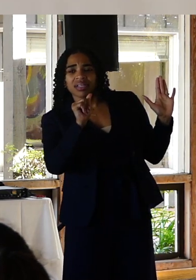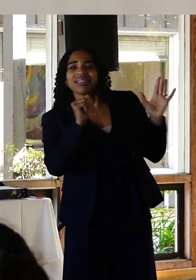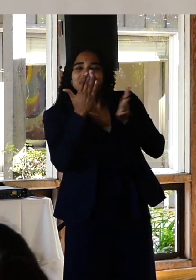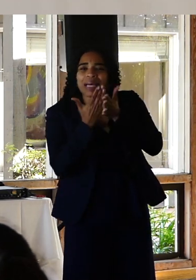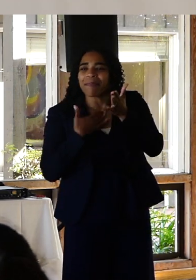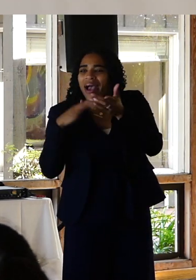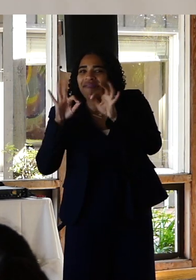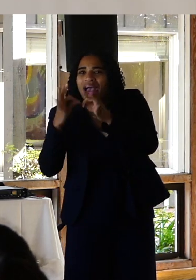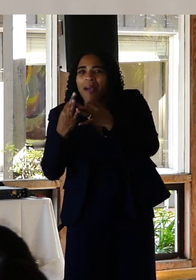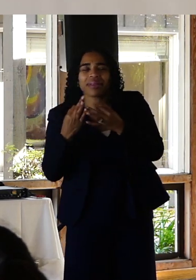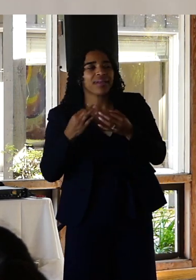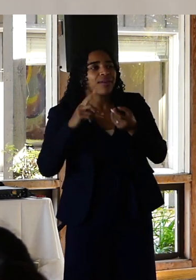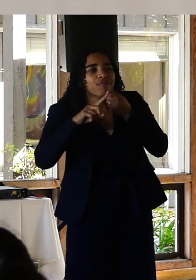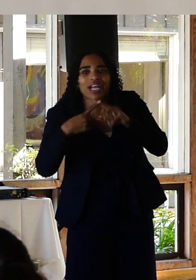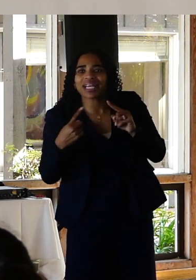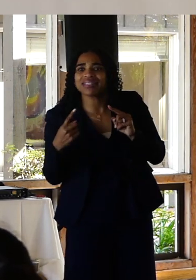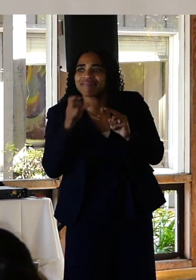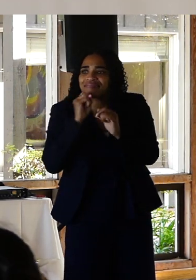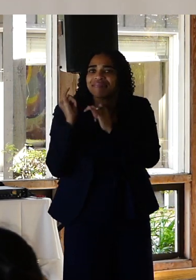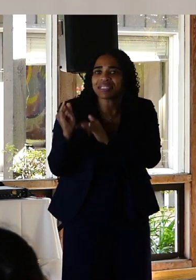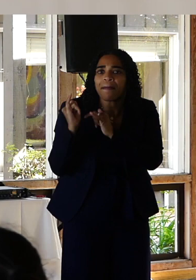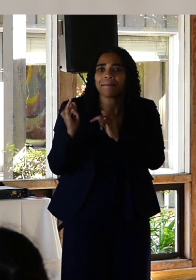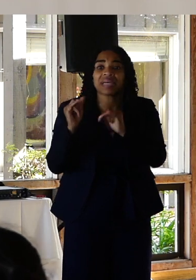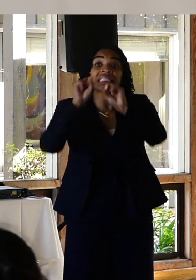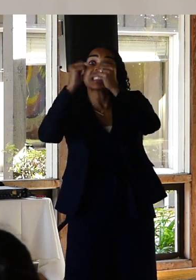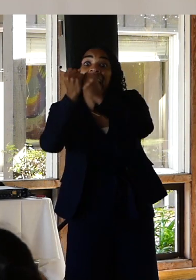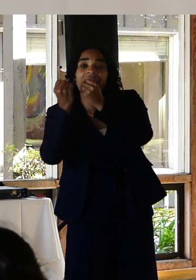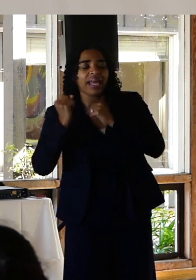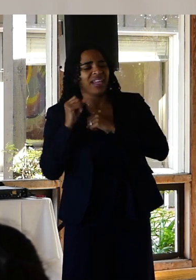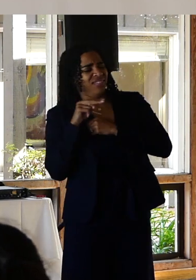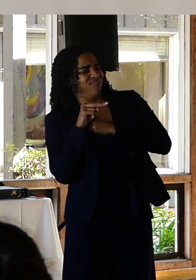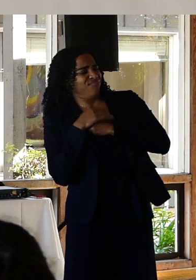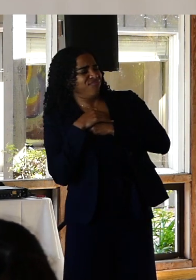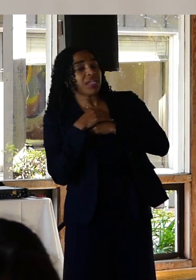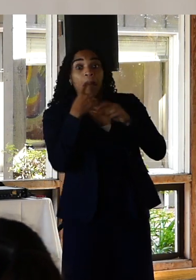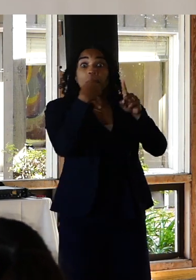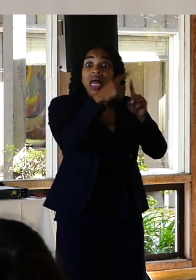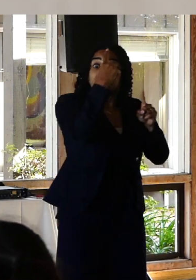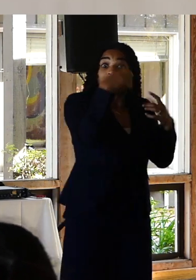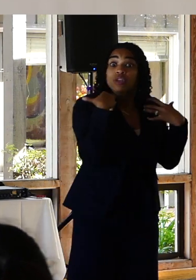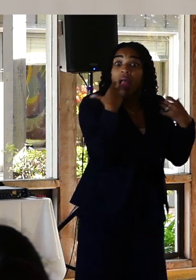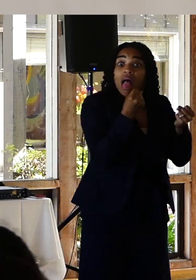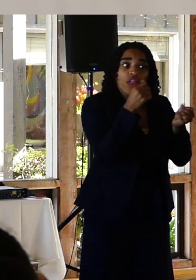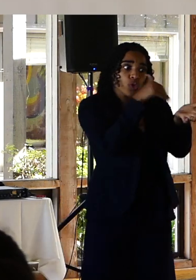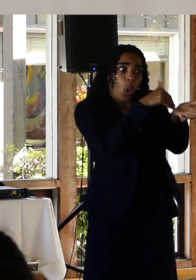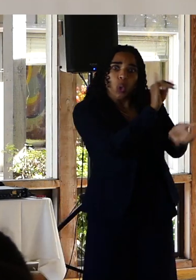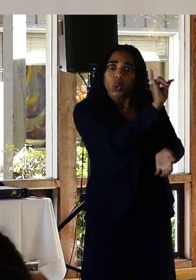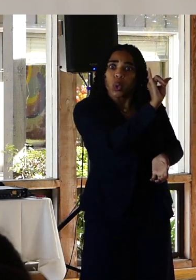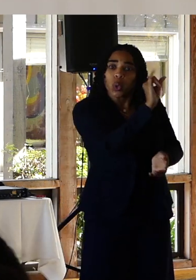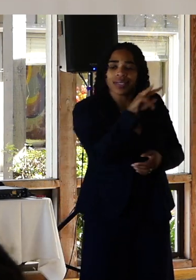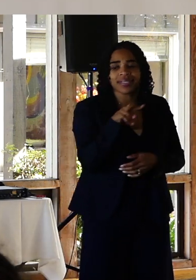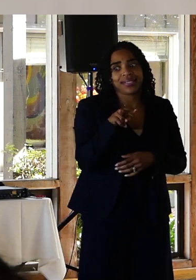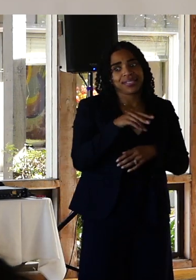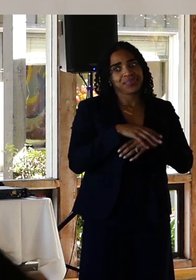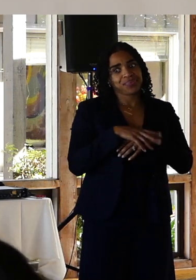and peers and societal but part of it comes from. The mental health care profession.